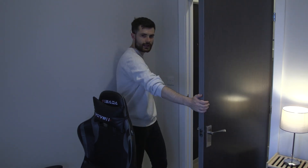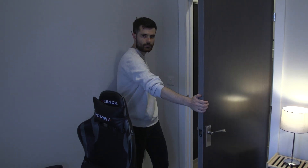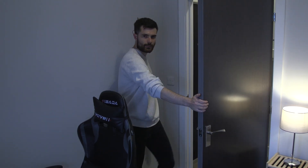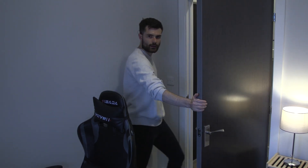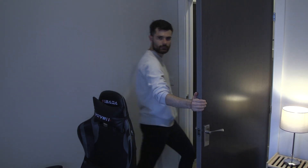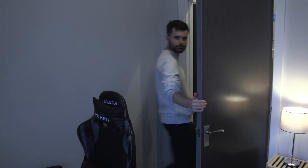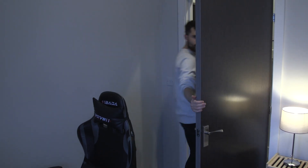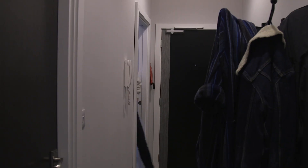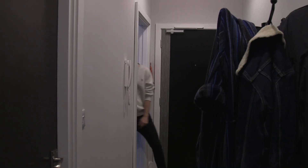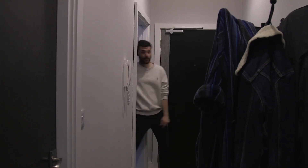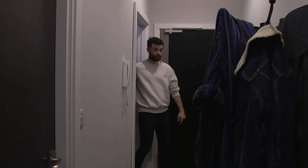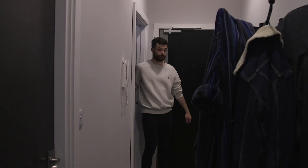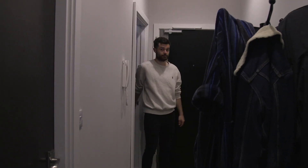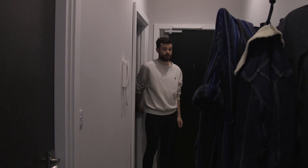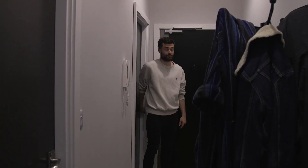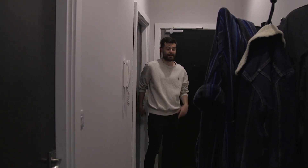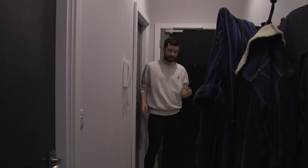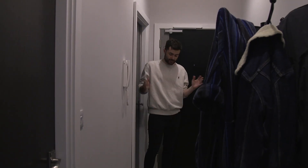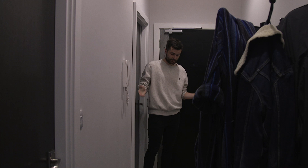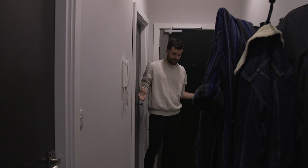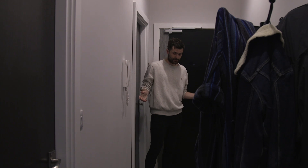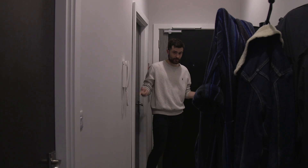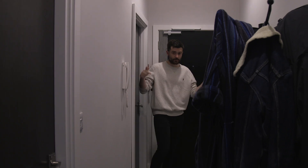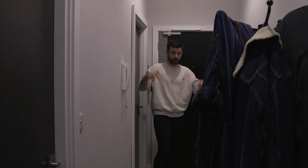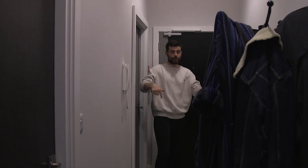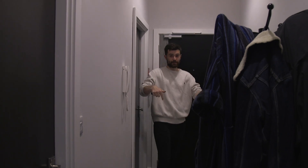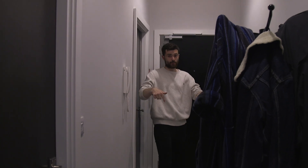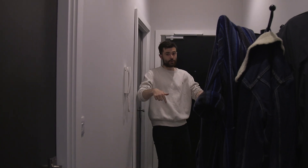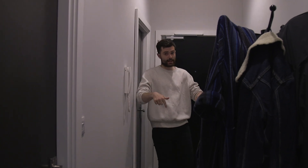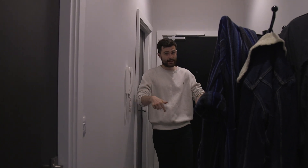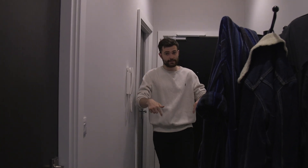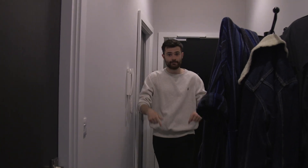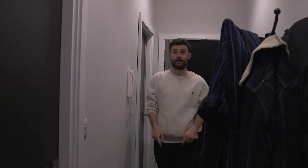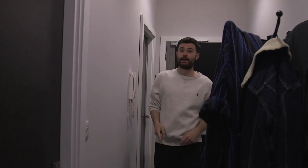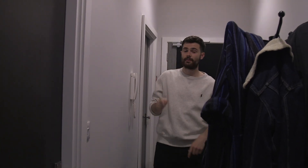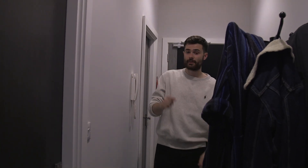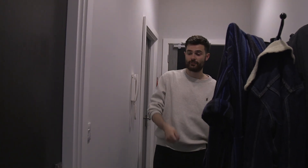Take care, bye bye. To go in the bathroom I go back in the hallway here.